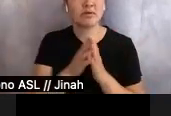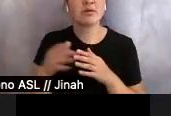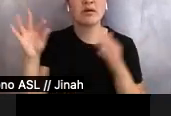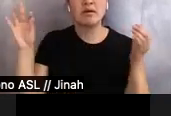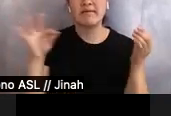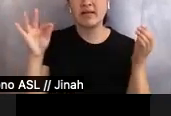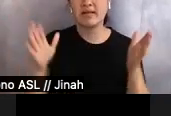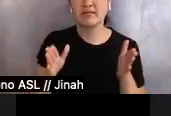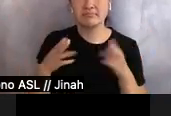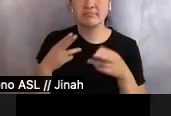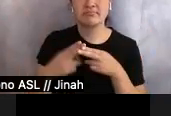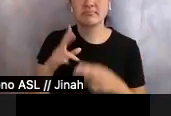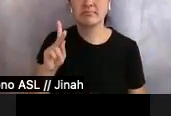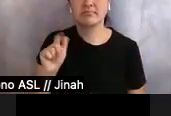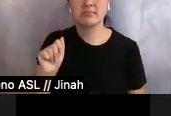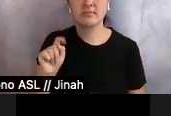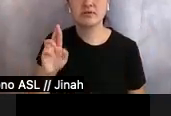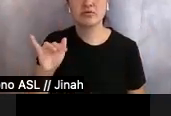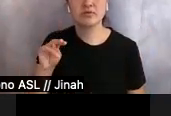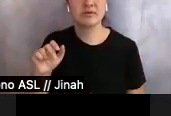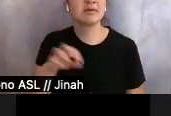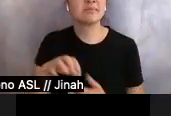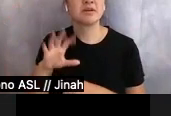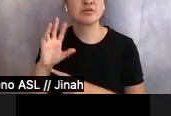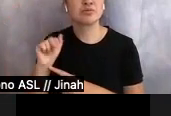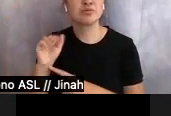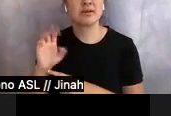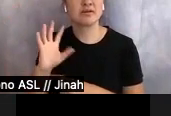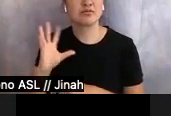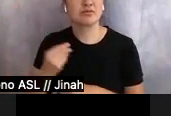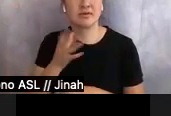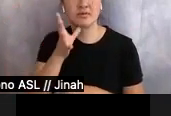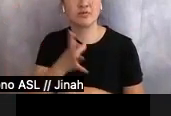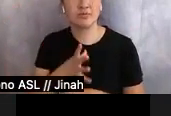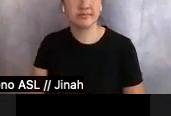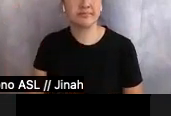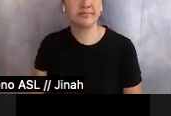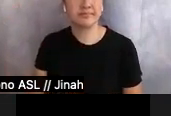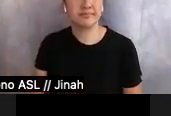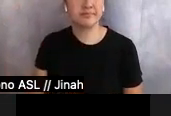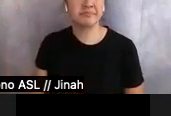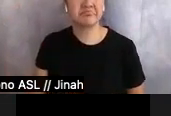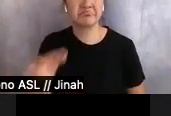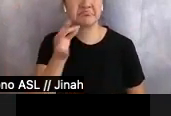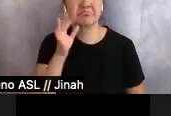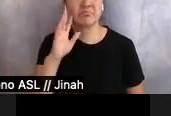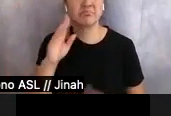She's a mixed race trans woman and she's about to go for her first performance. Her teacher